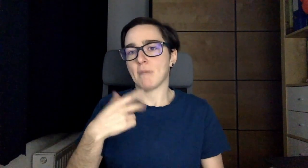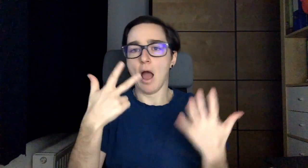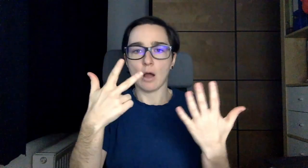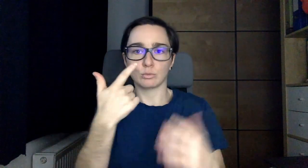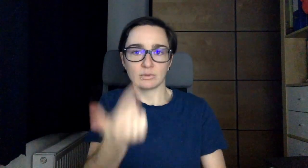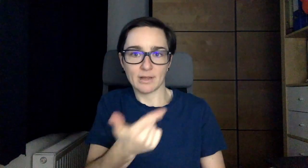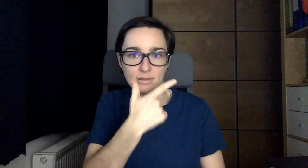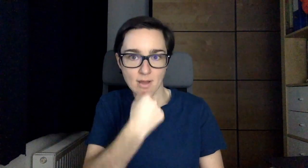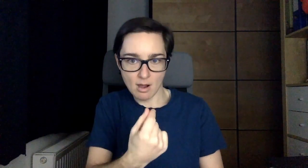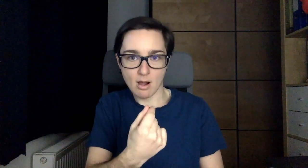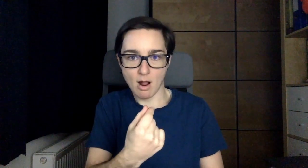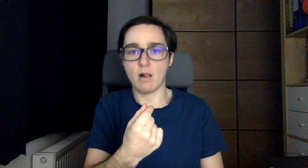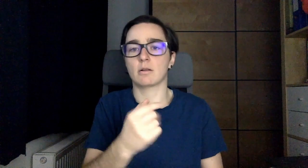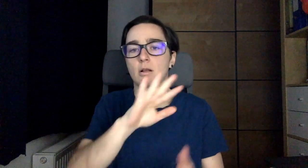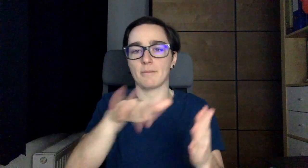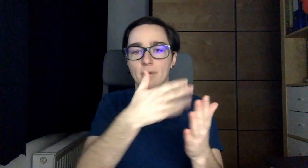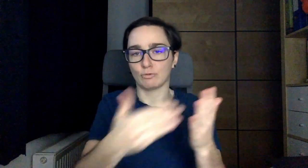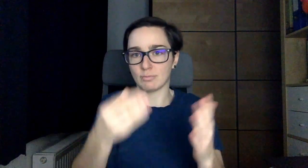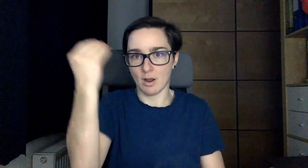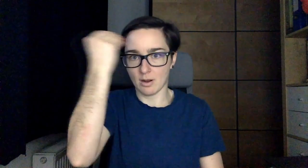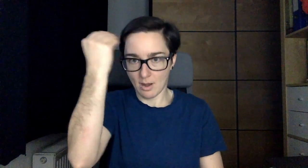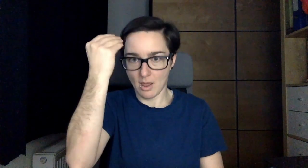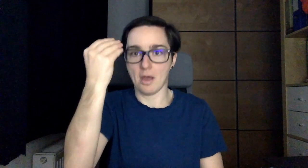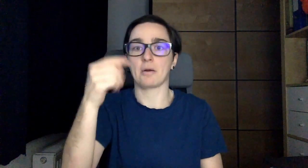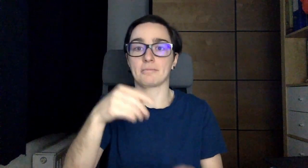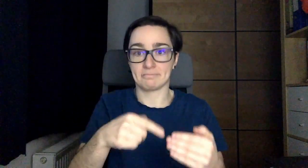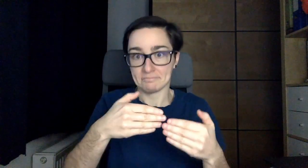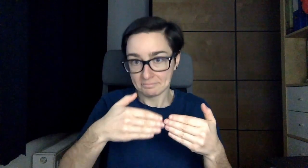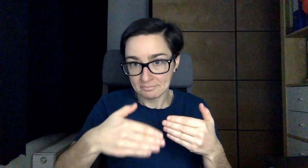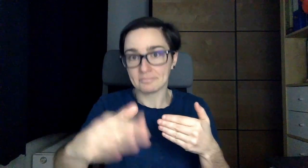When I was 28 years old I learned sign language.